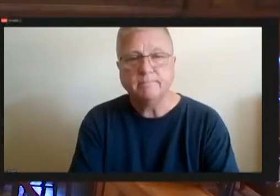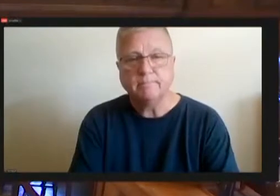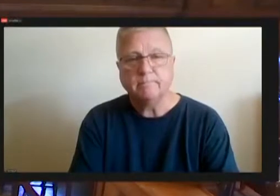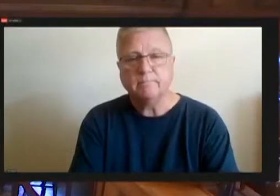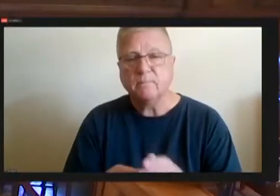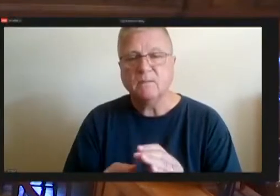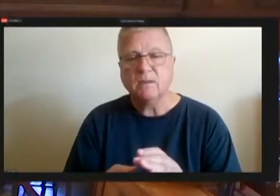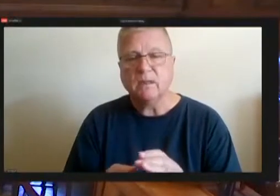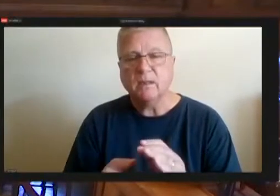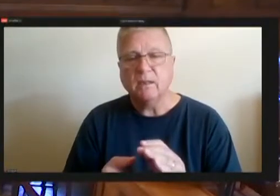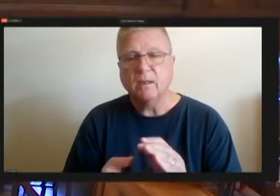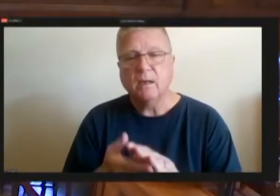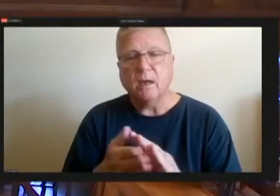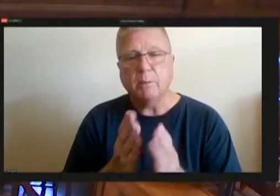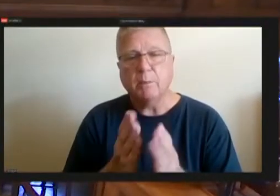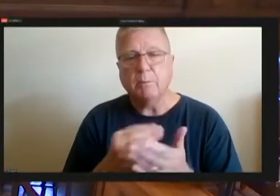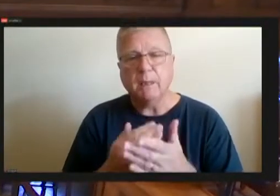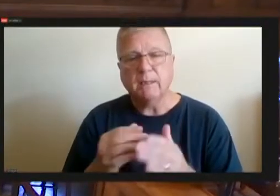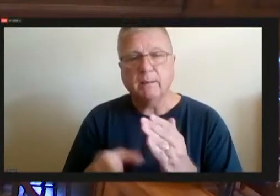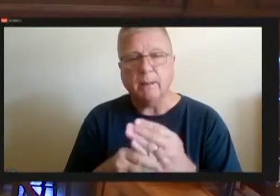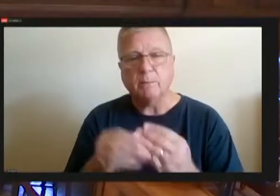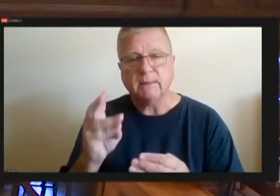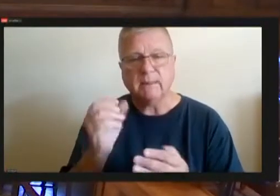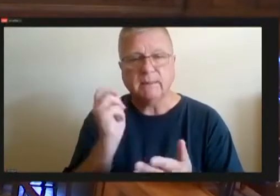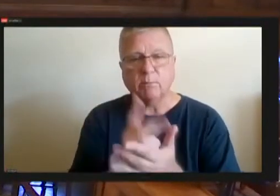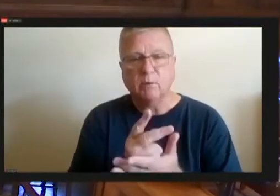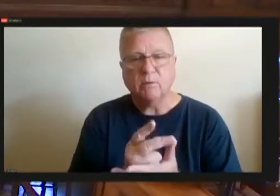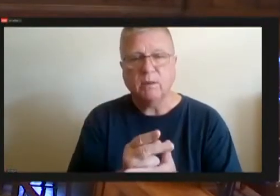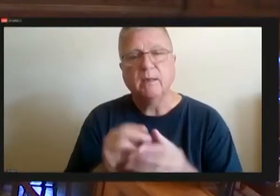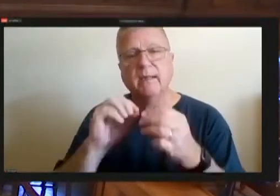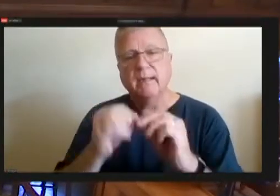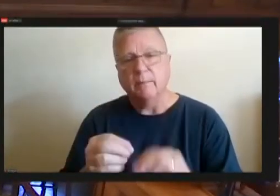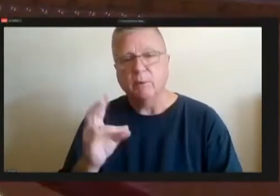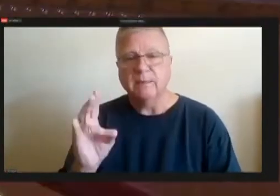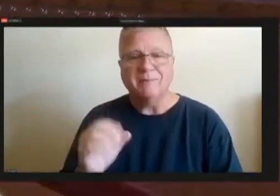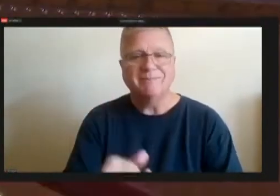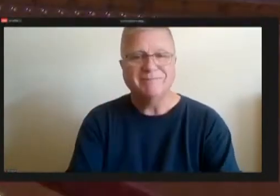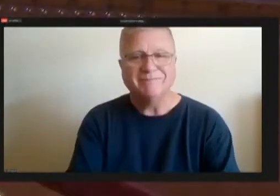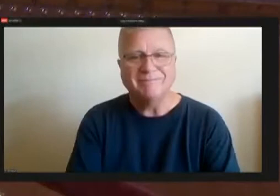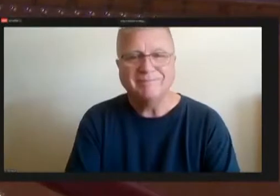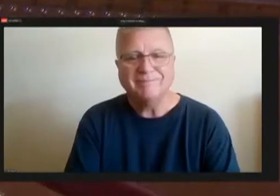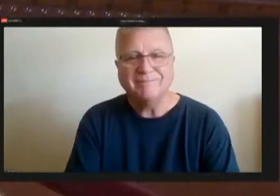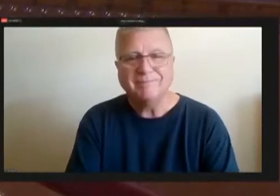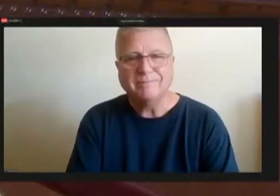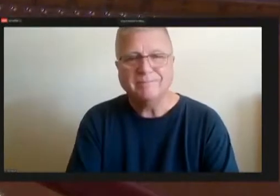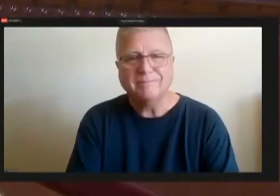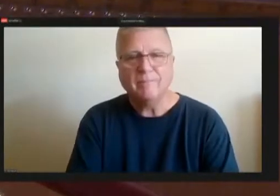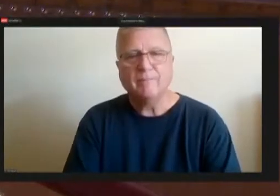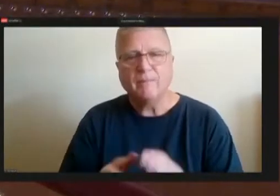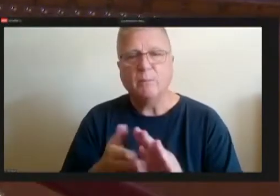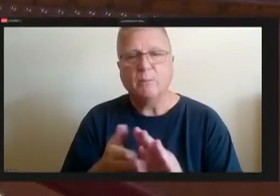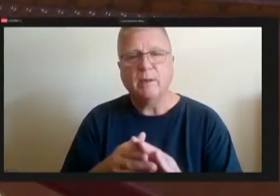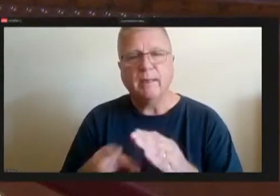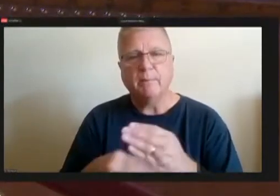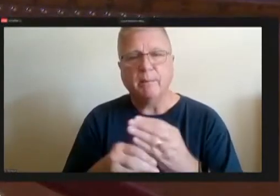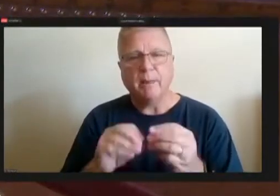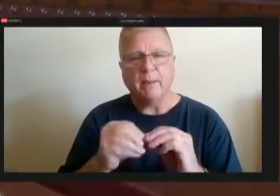Number seven, operating amendment number seven